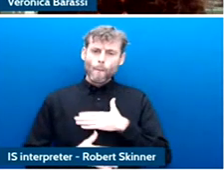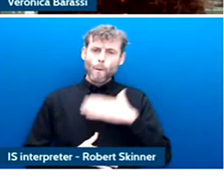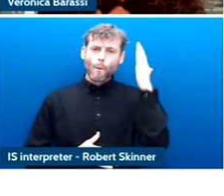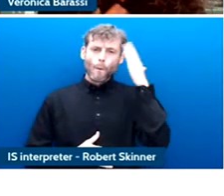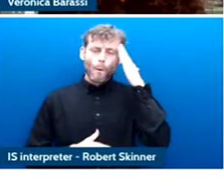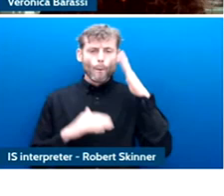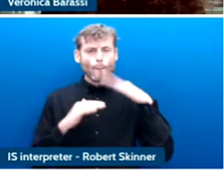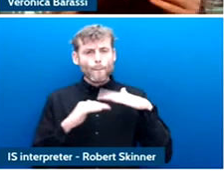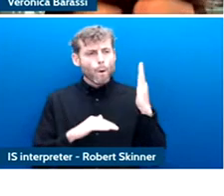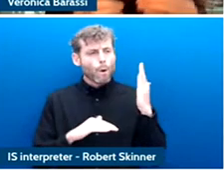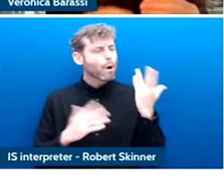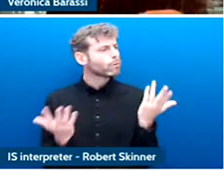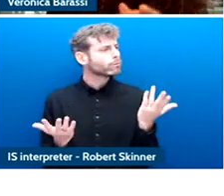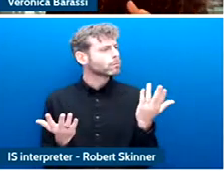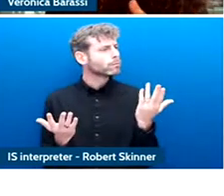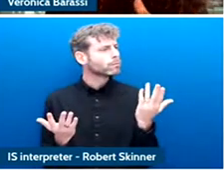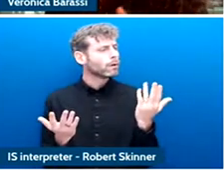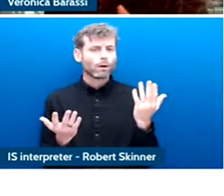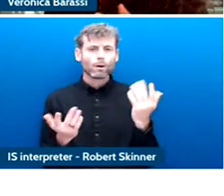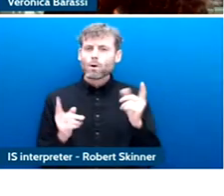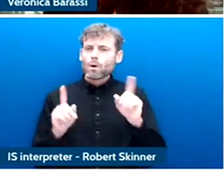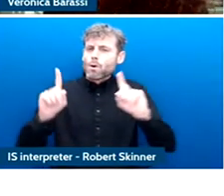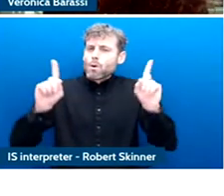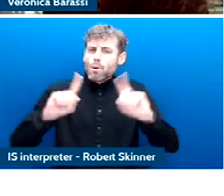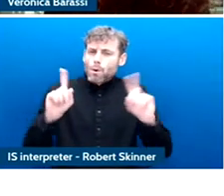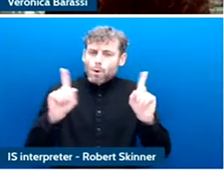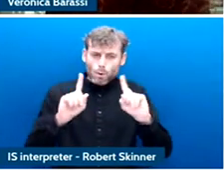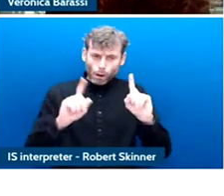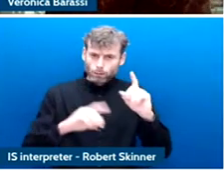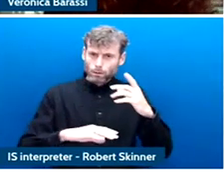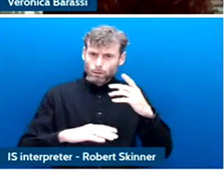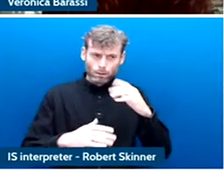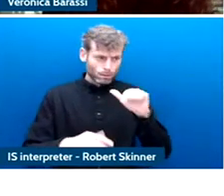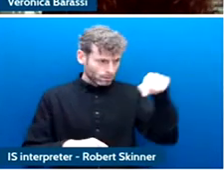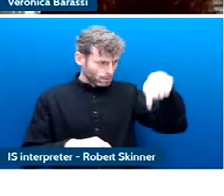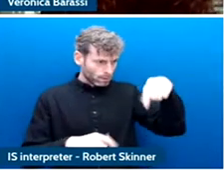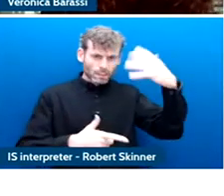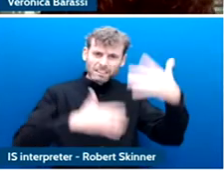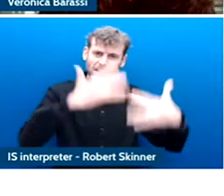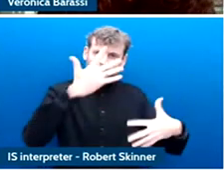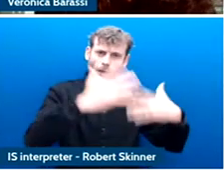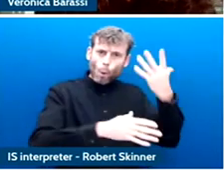happening to the data of children and that was a very tricky question.